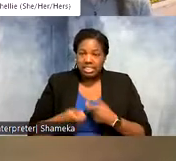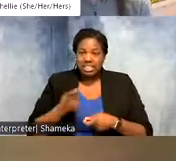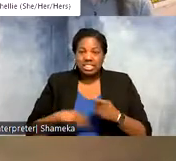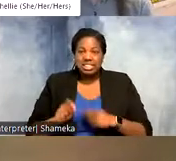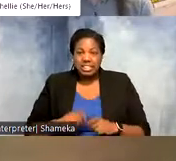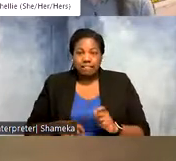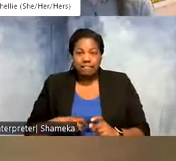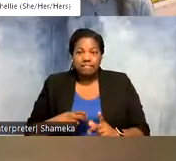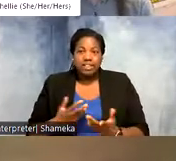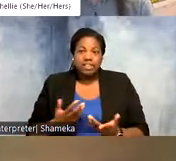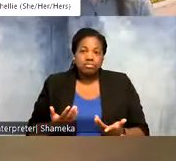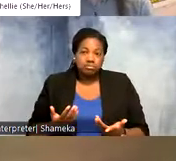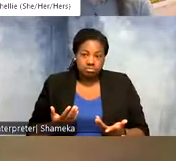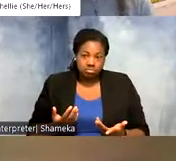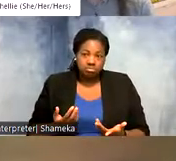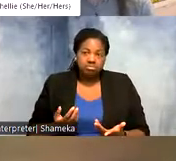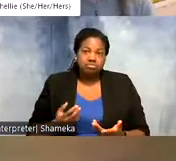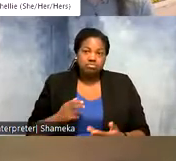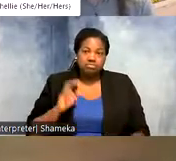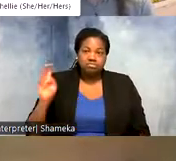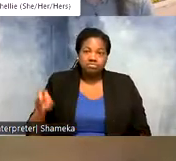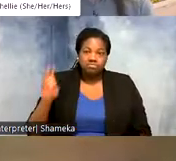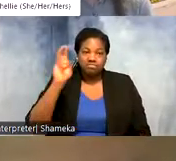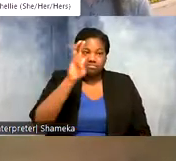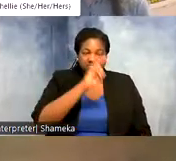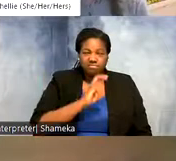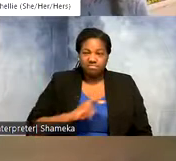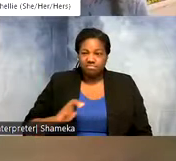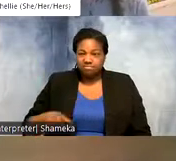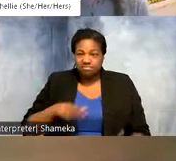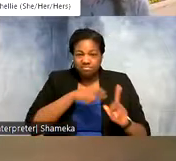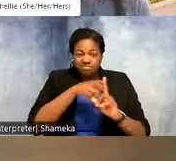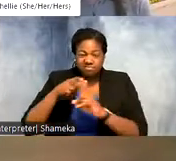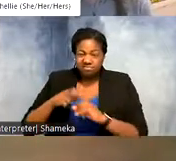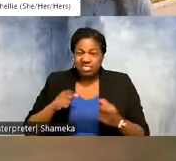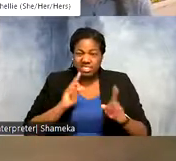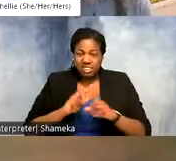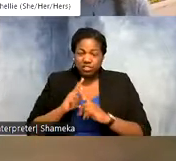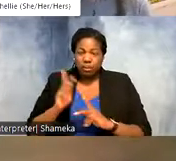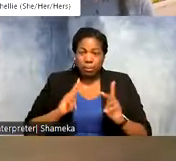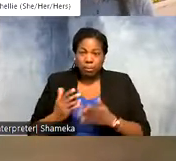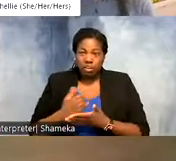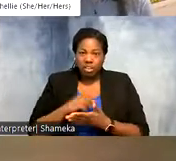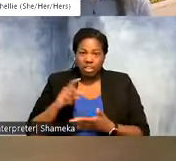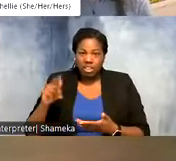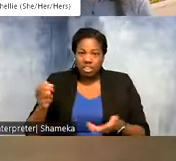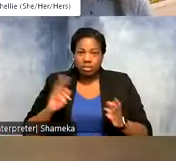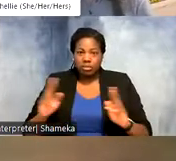you know, 15 different contributors and get those data, it can all be ready to go when a conservation